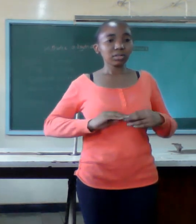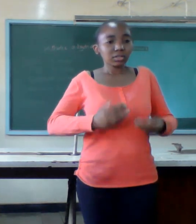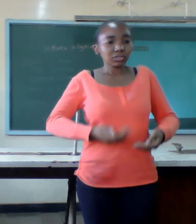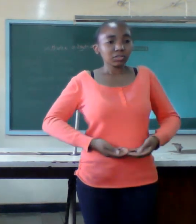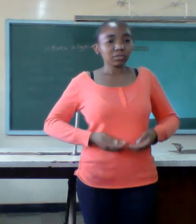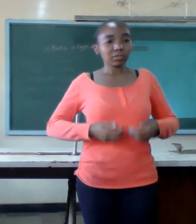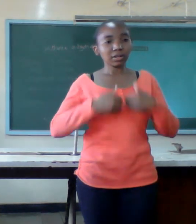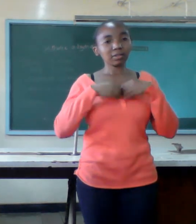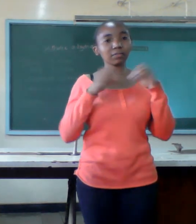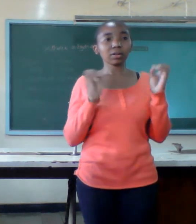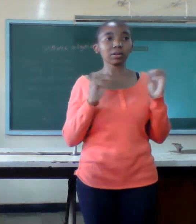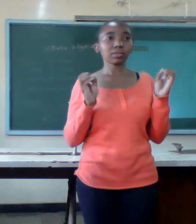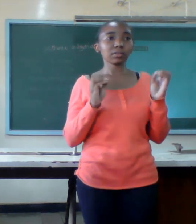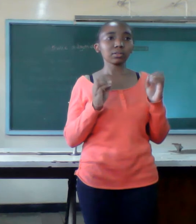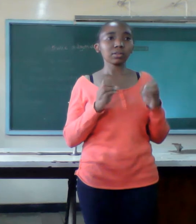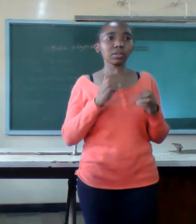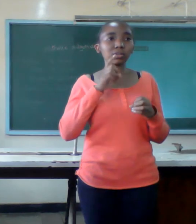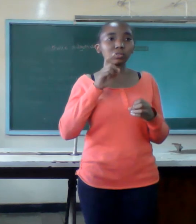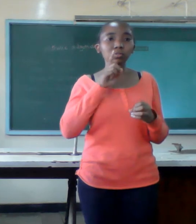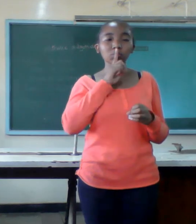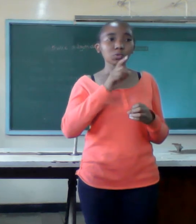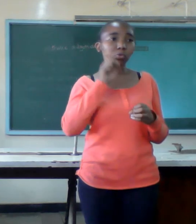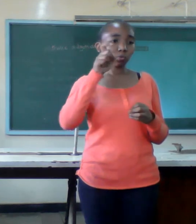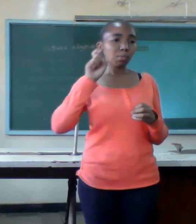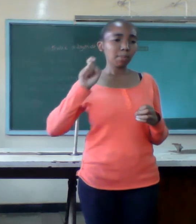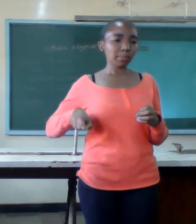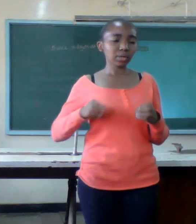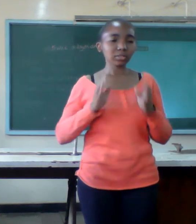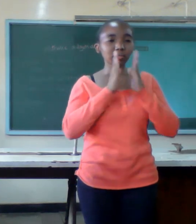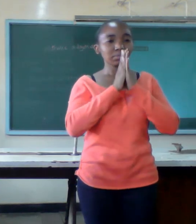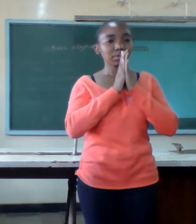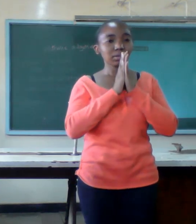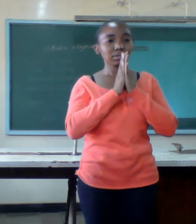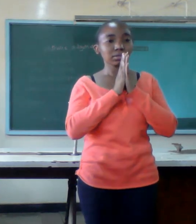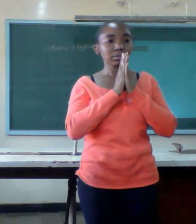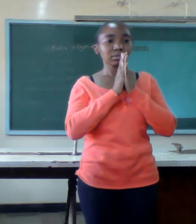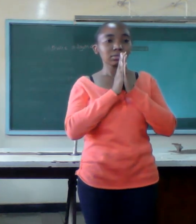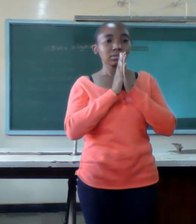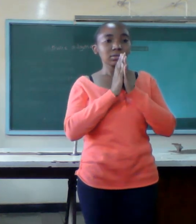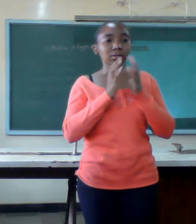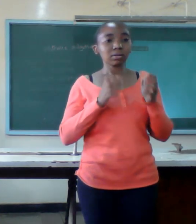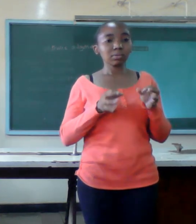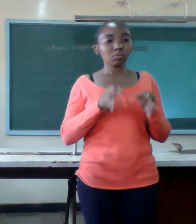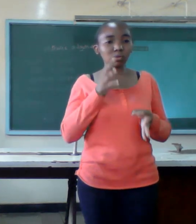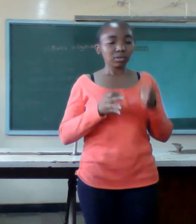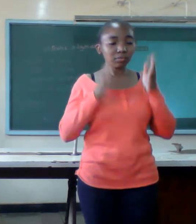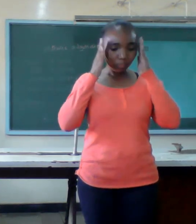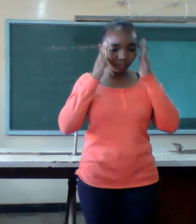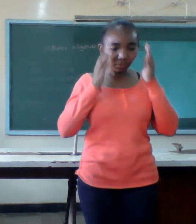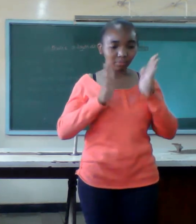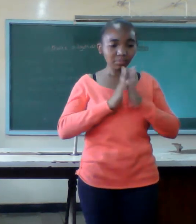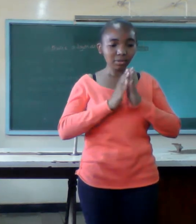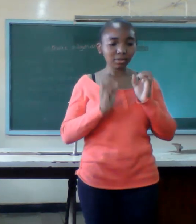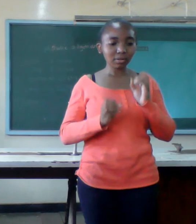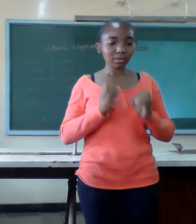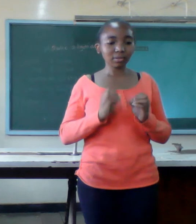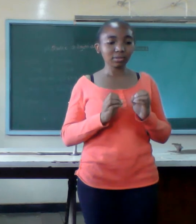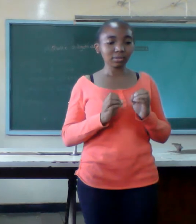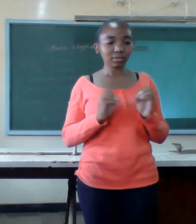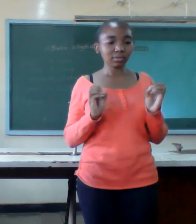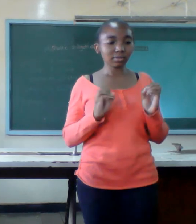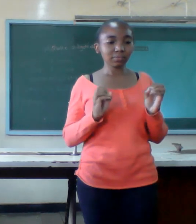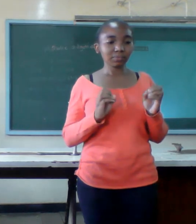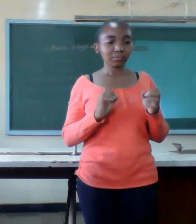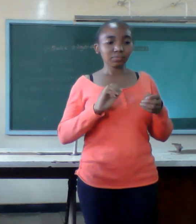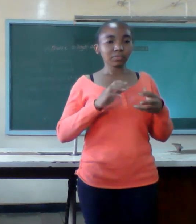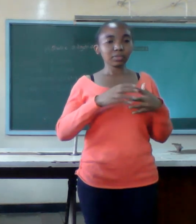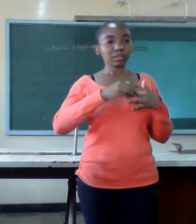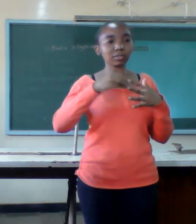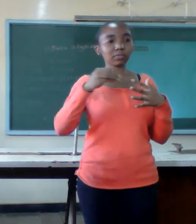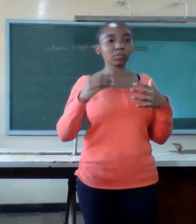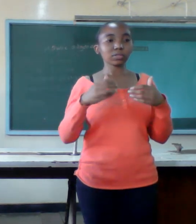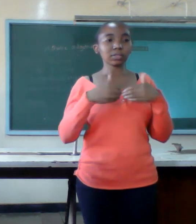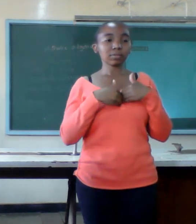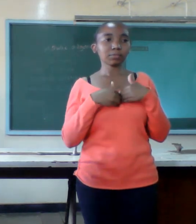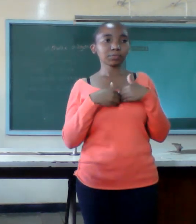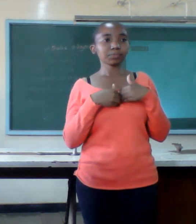you to be prayerful otherwise you might be false secret life marriage is not a contract